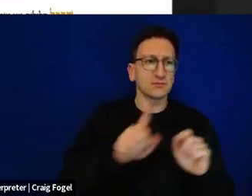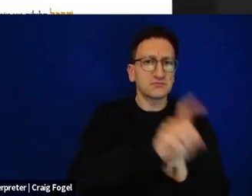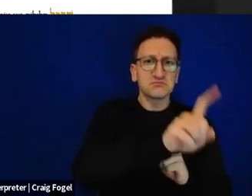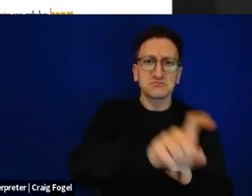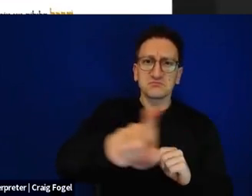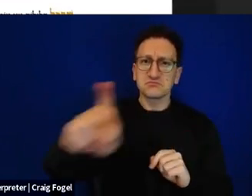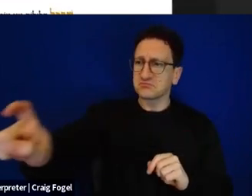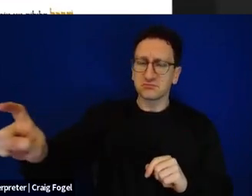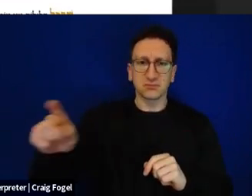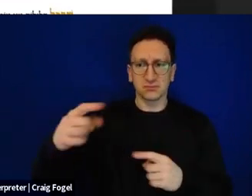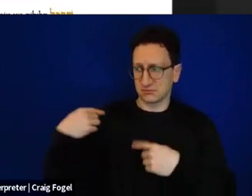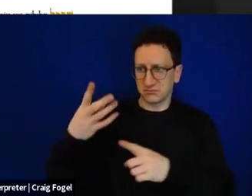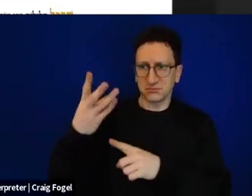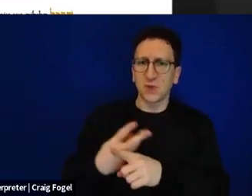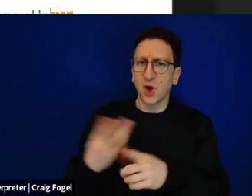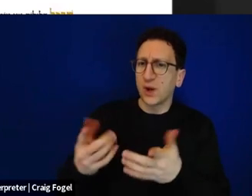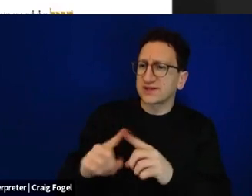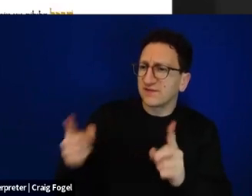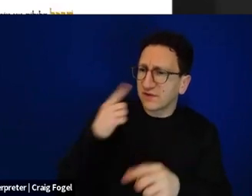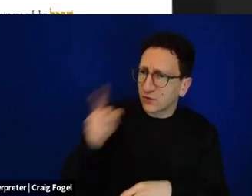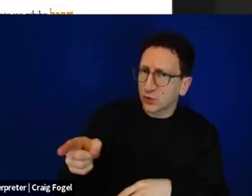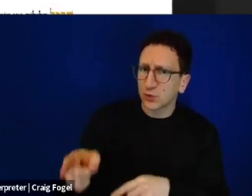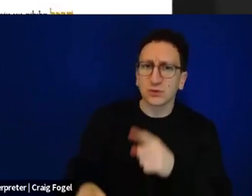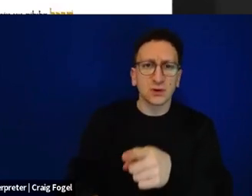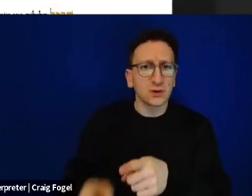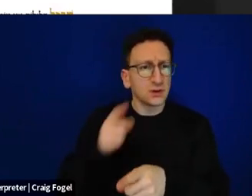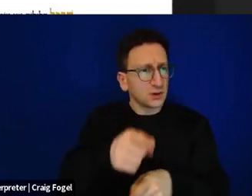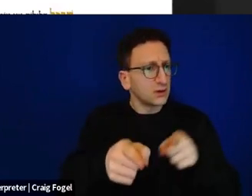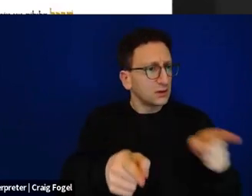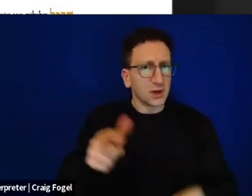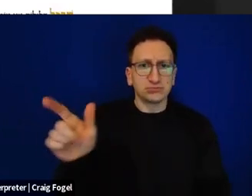for so many of us, things have changed. And before we talk about what has changed,